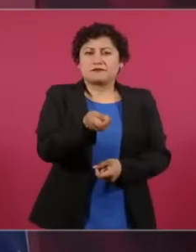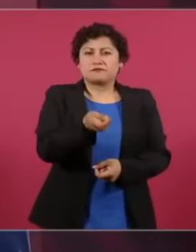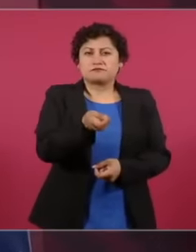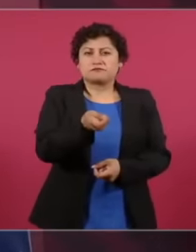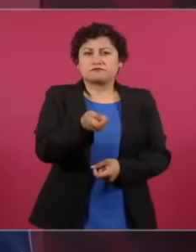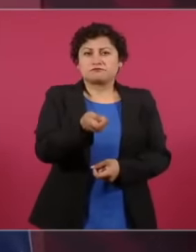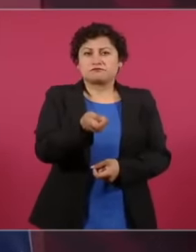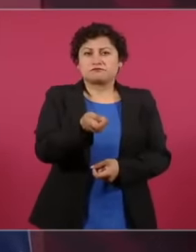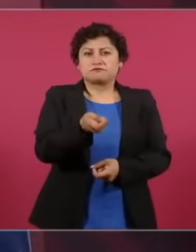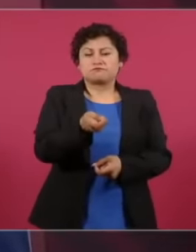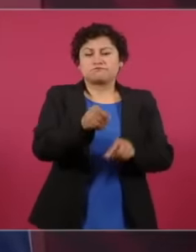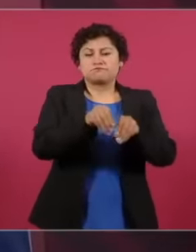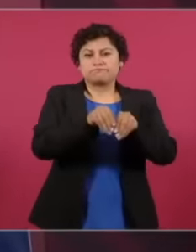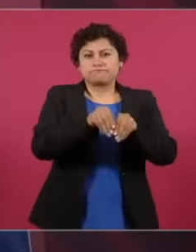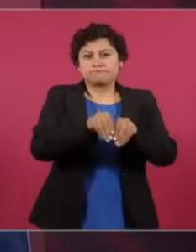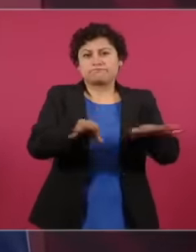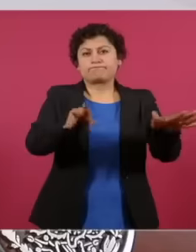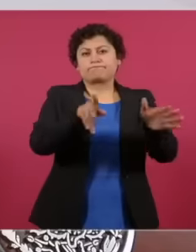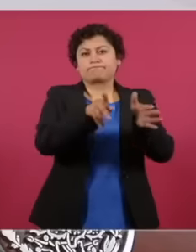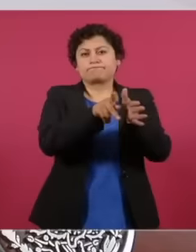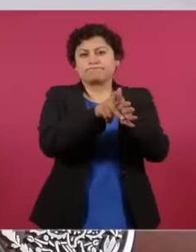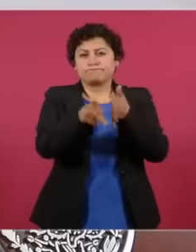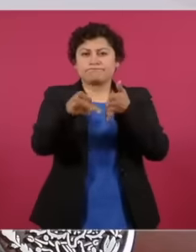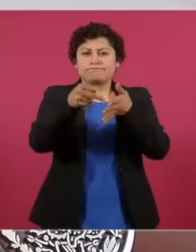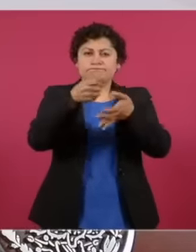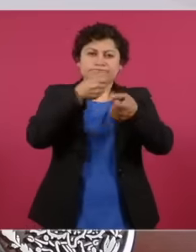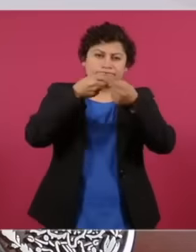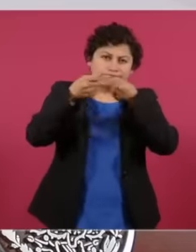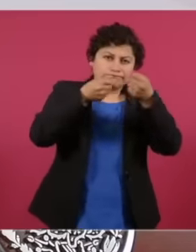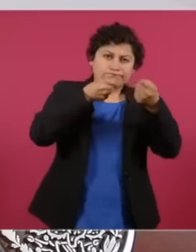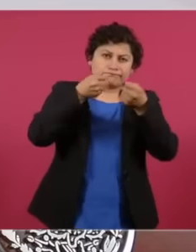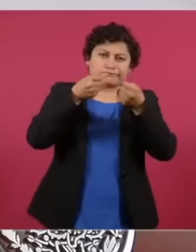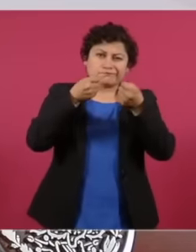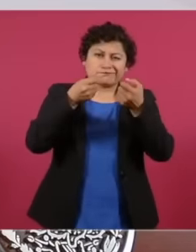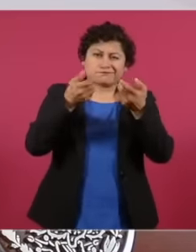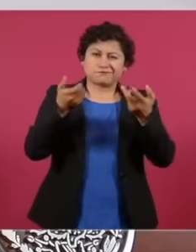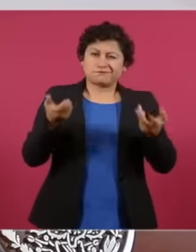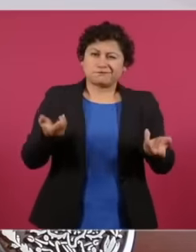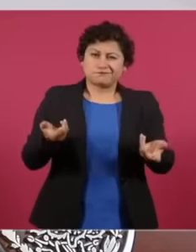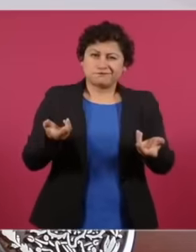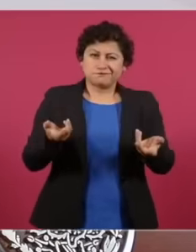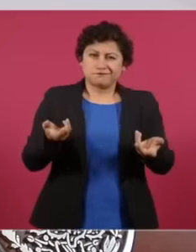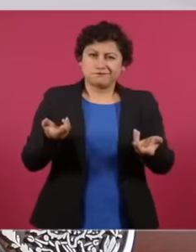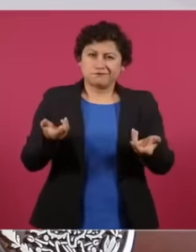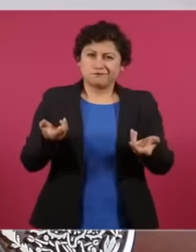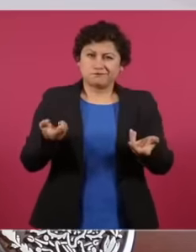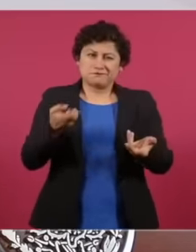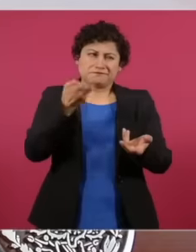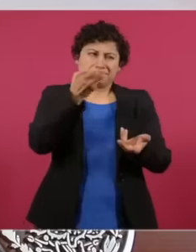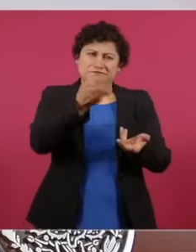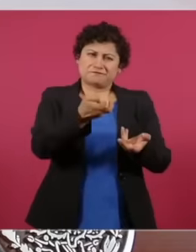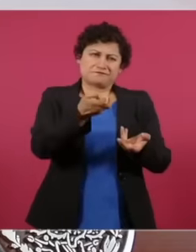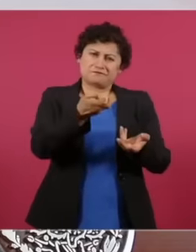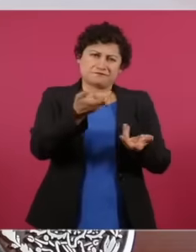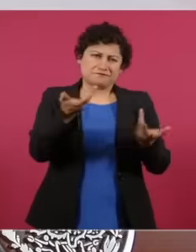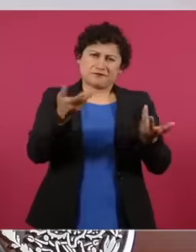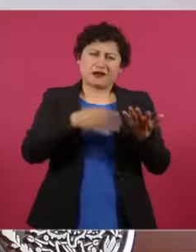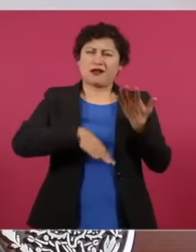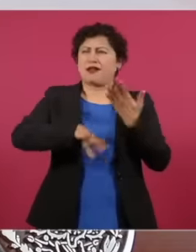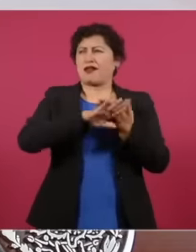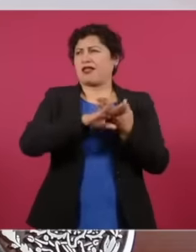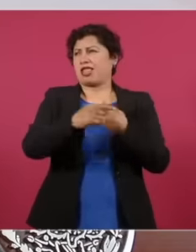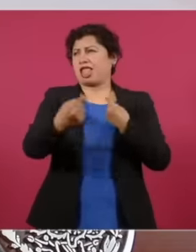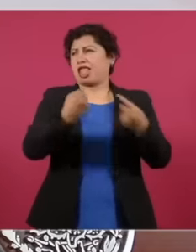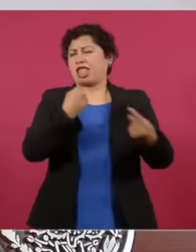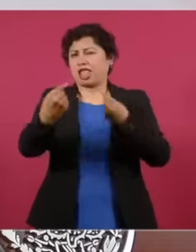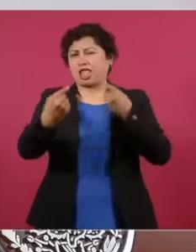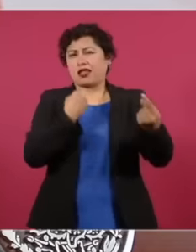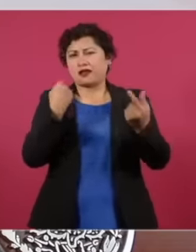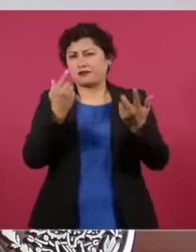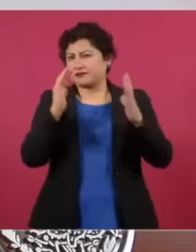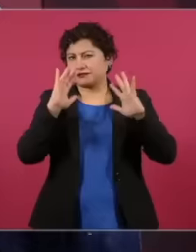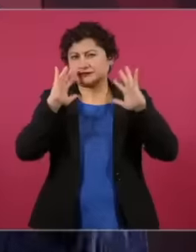, eh, that Mercenario journalism and we have to